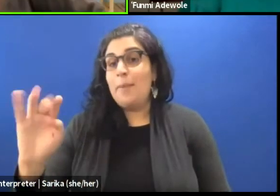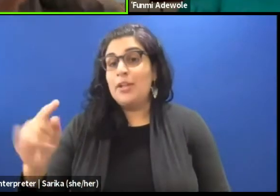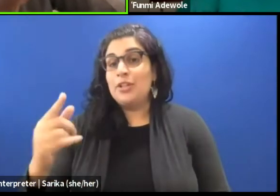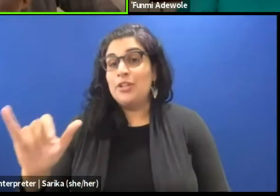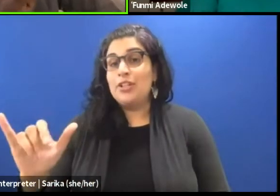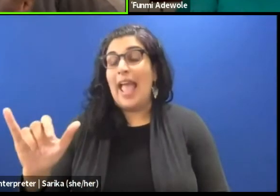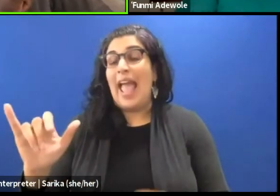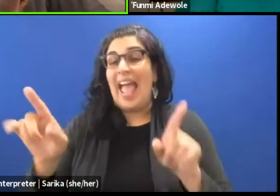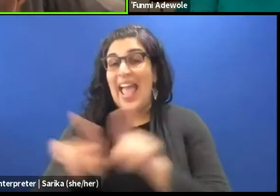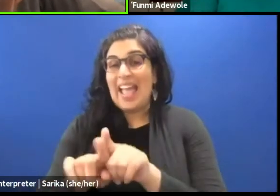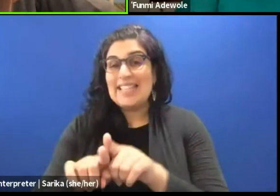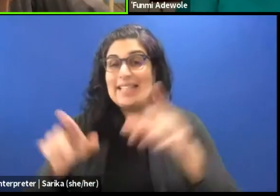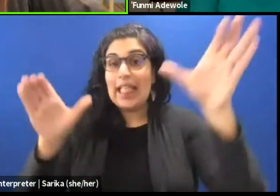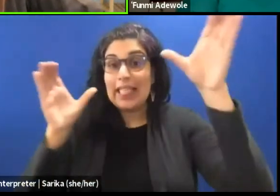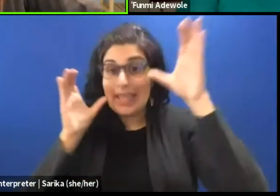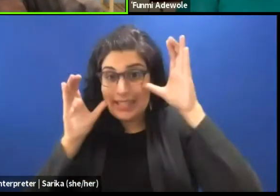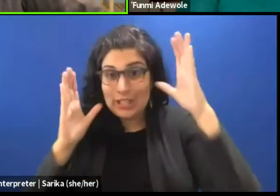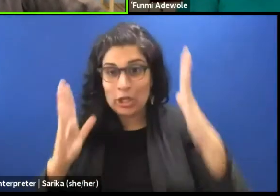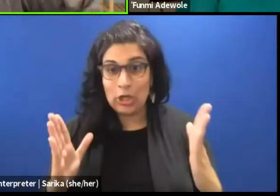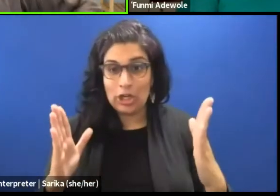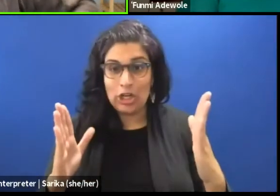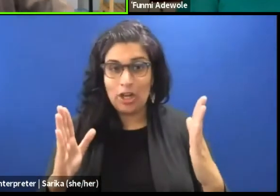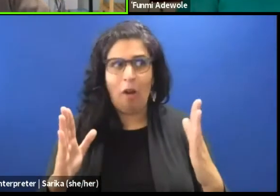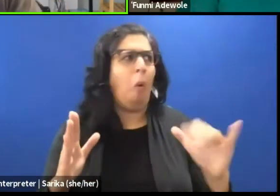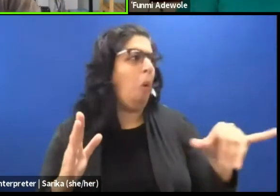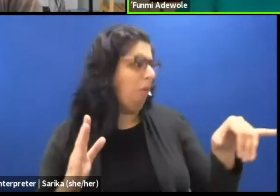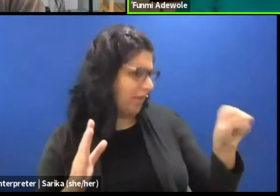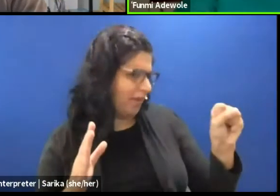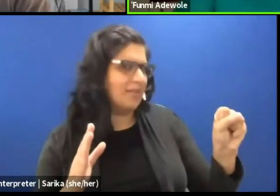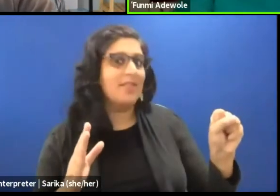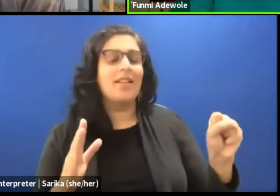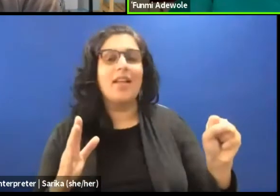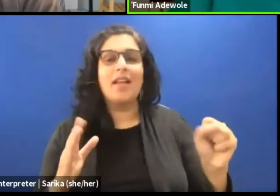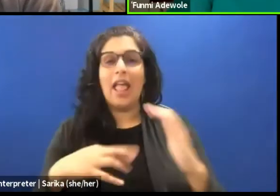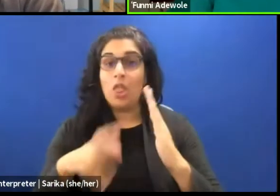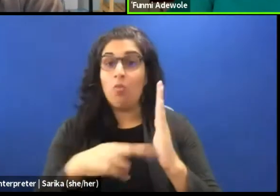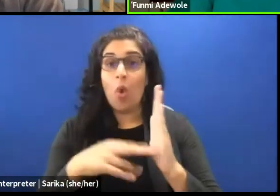And the role of listening in dramaturgy,